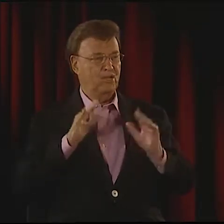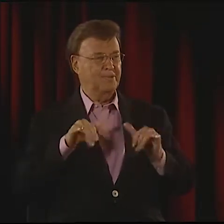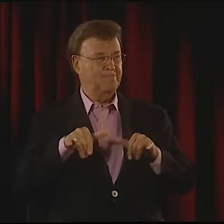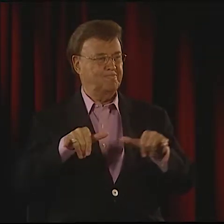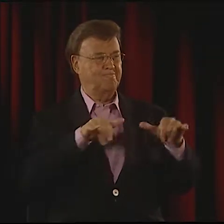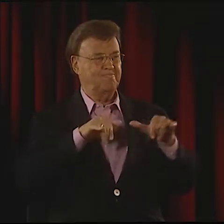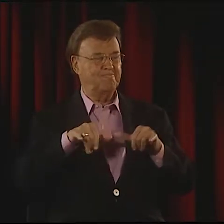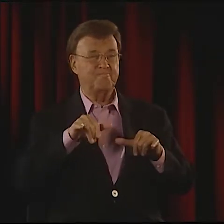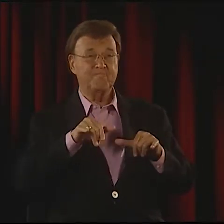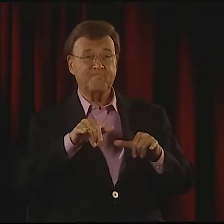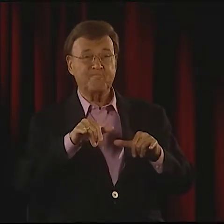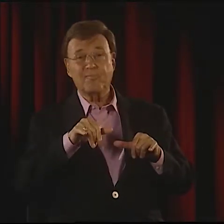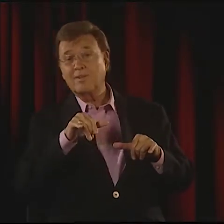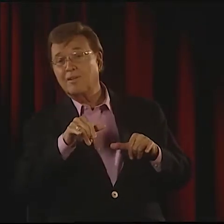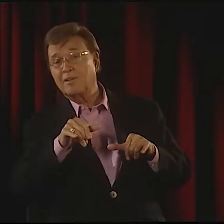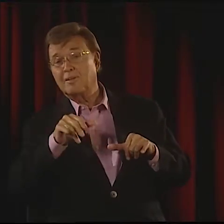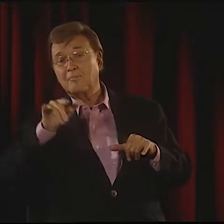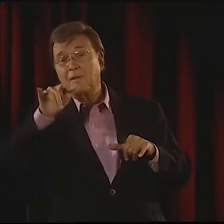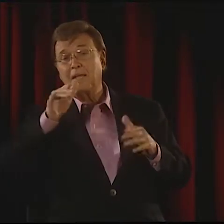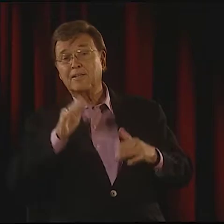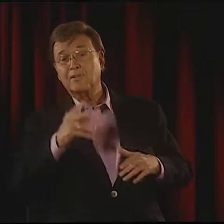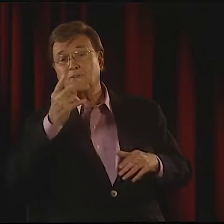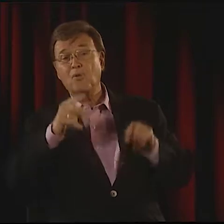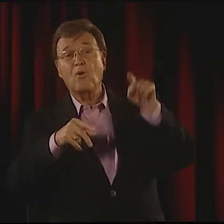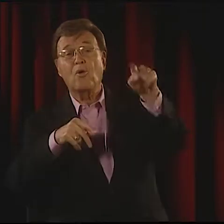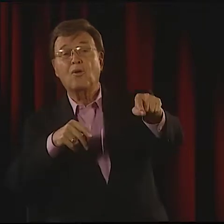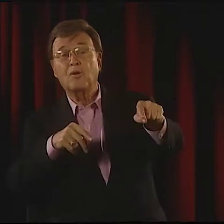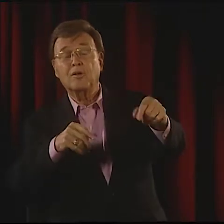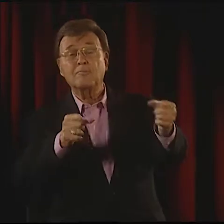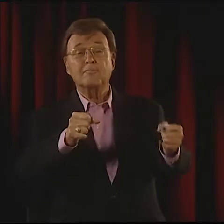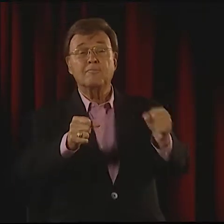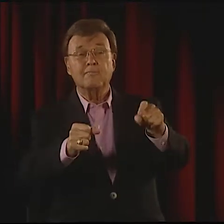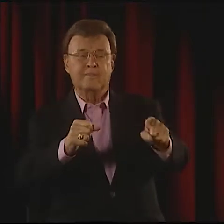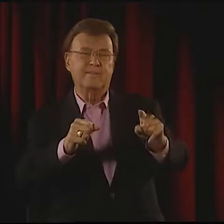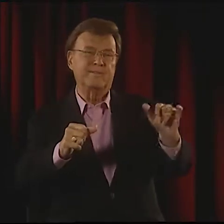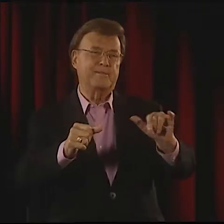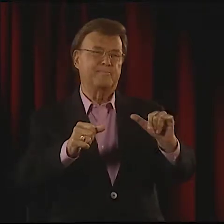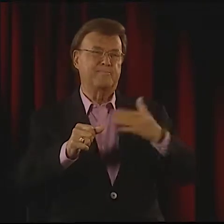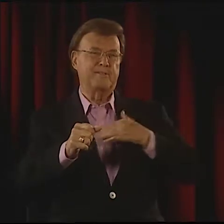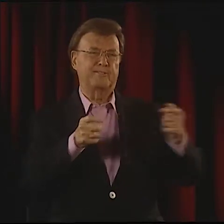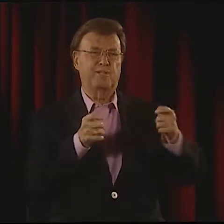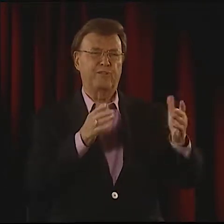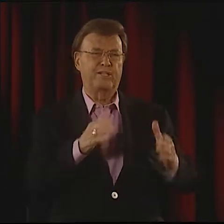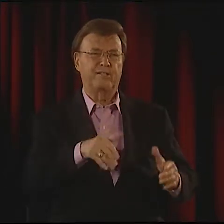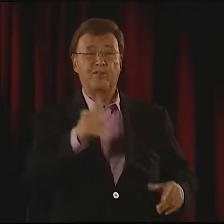THE PLANE ITSELF IS THE STAGE. OTHER PASSENGERS ARE LIKE ACTORS, THE SAME AS I,